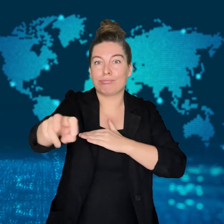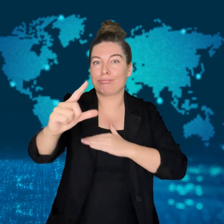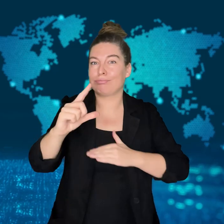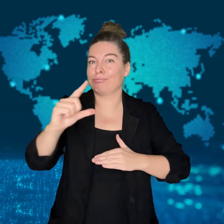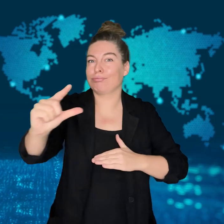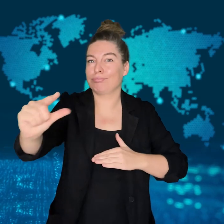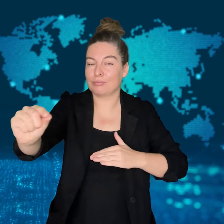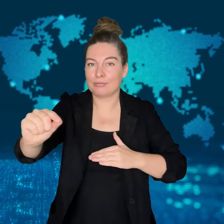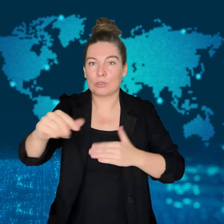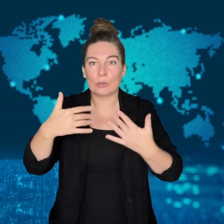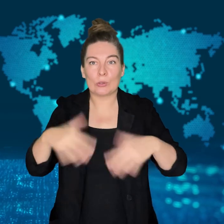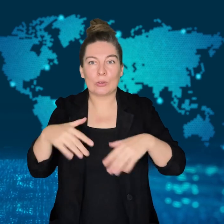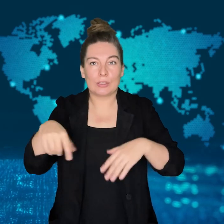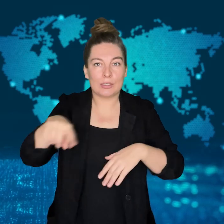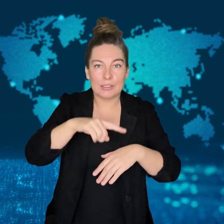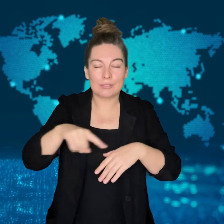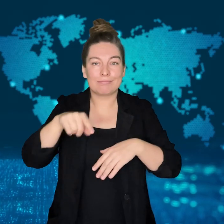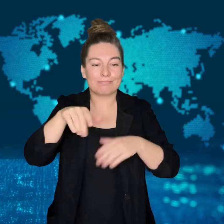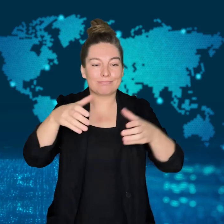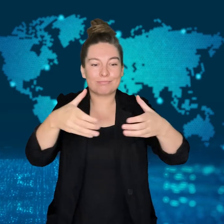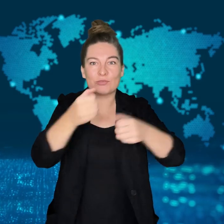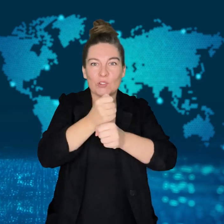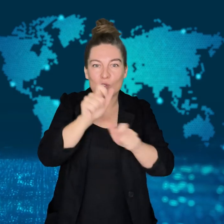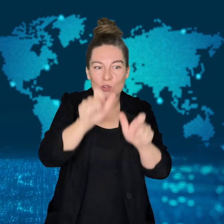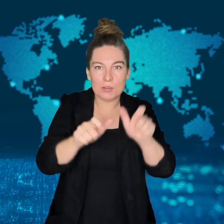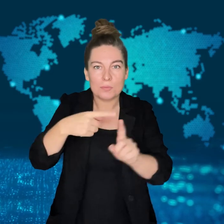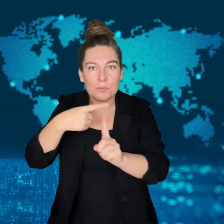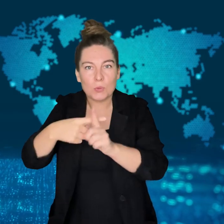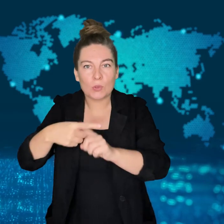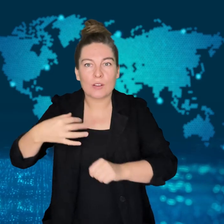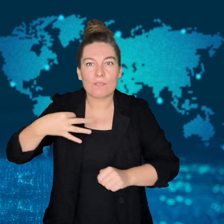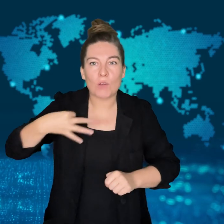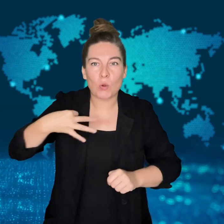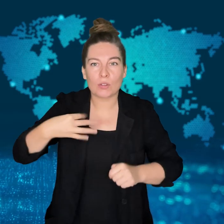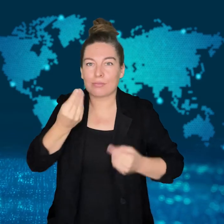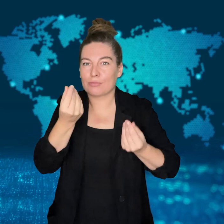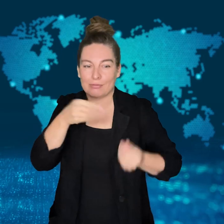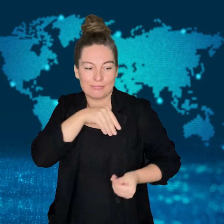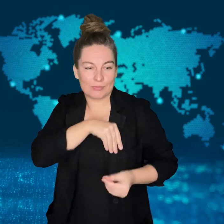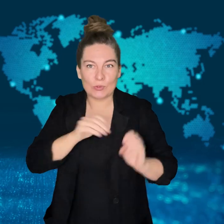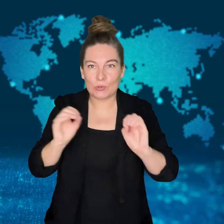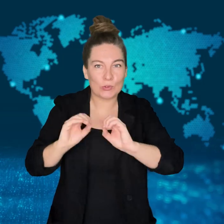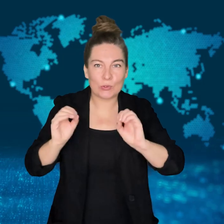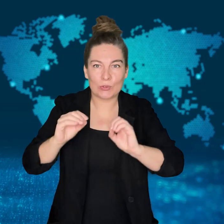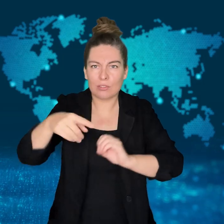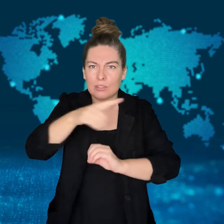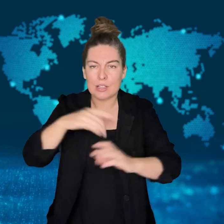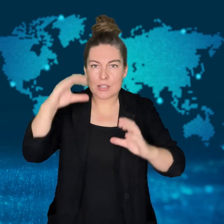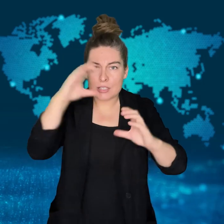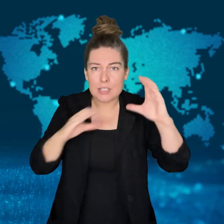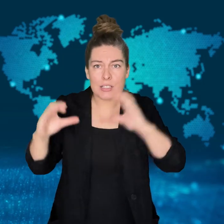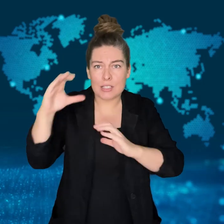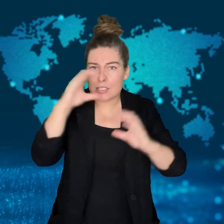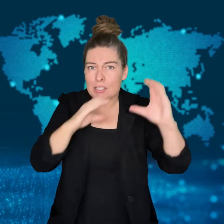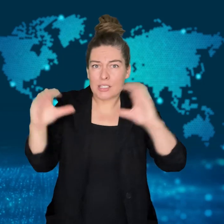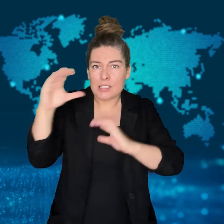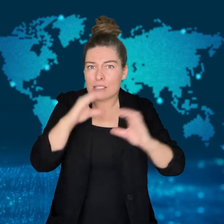Kangaroo experts and volunteers have been searching for the kangaroo.